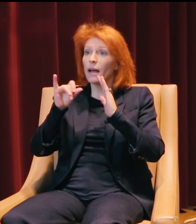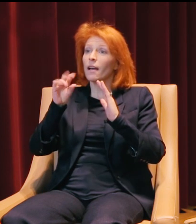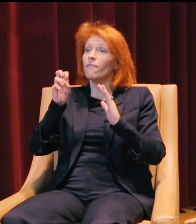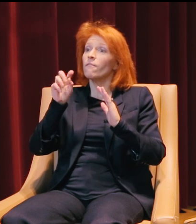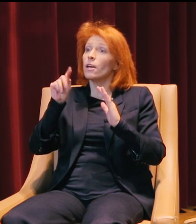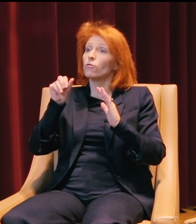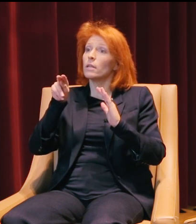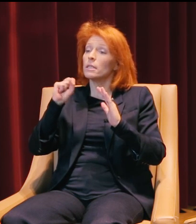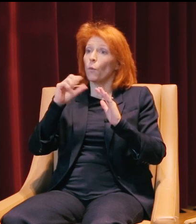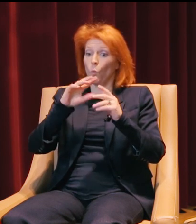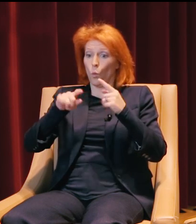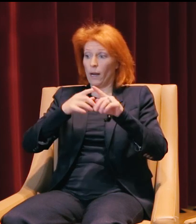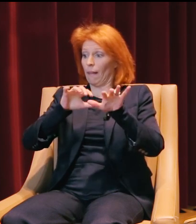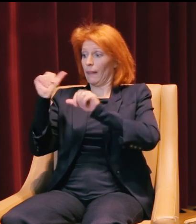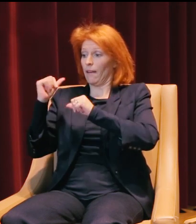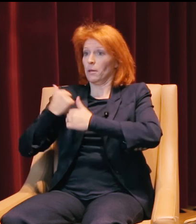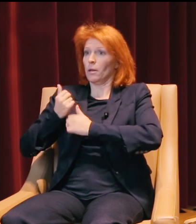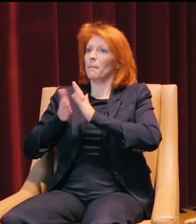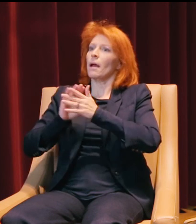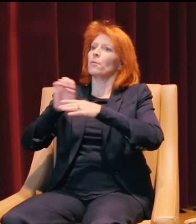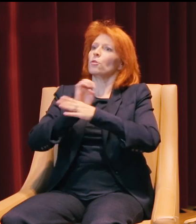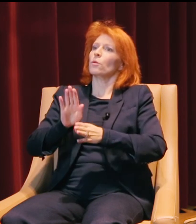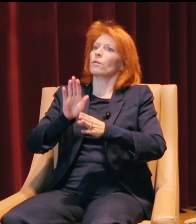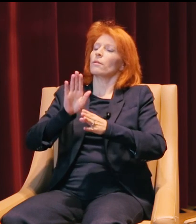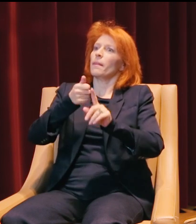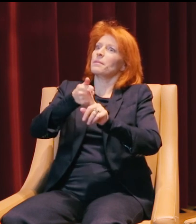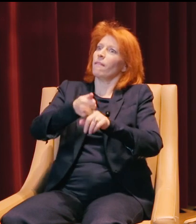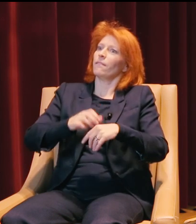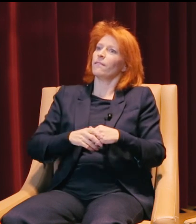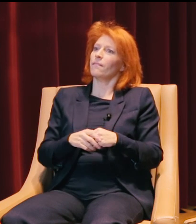come out of the military and end up becoming entrepreneurial in their own ways.